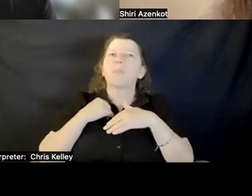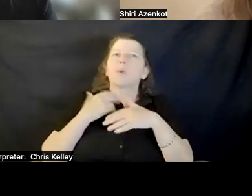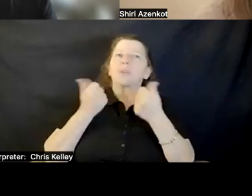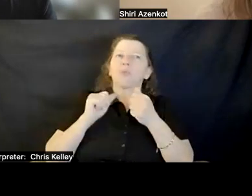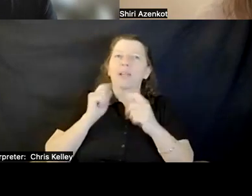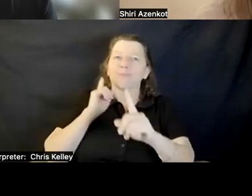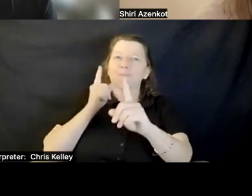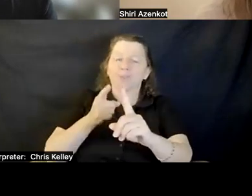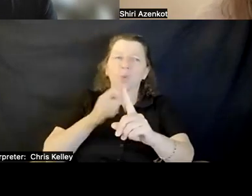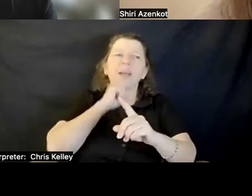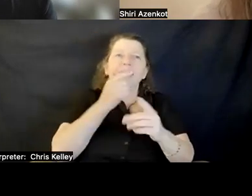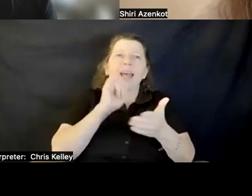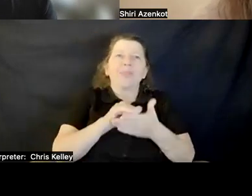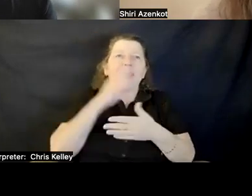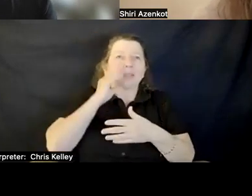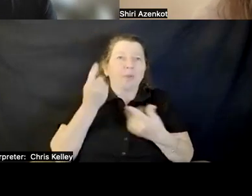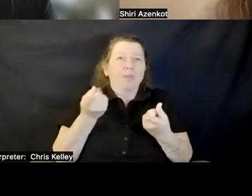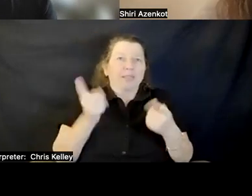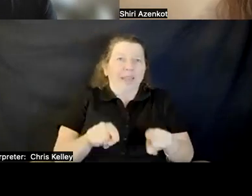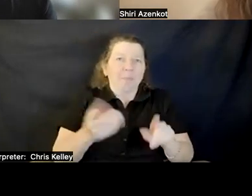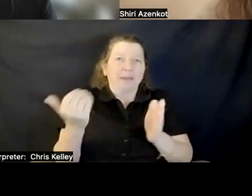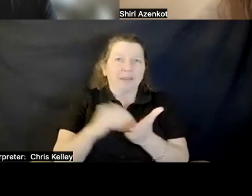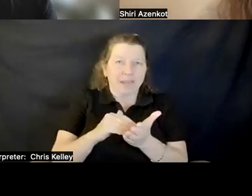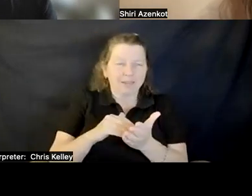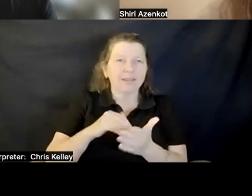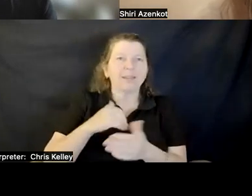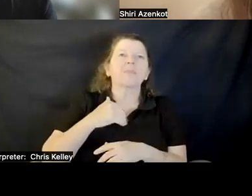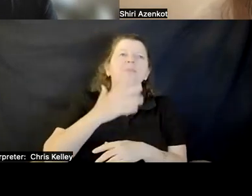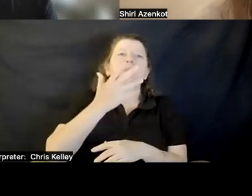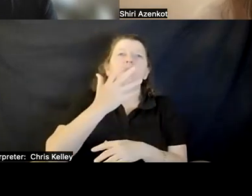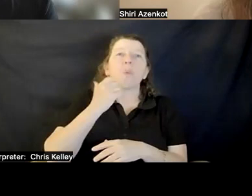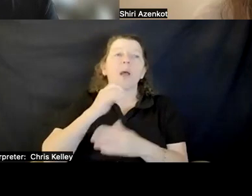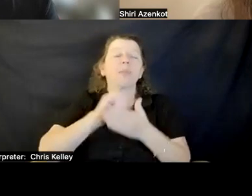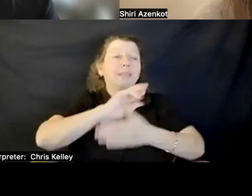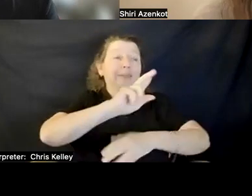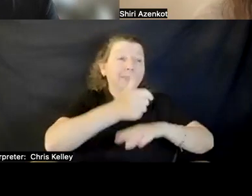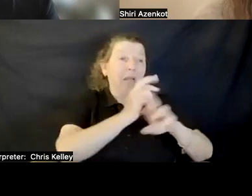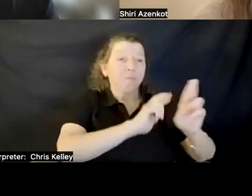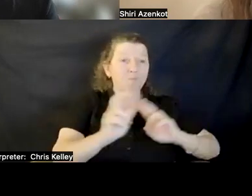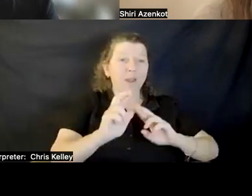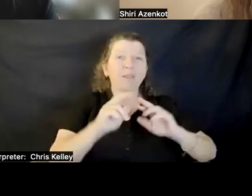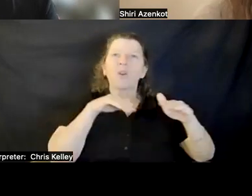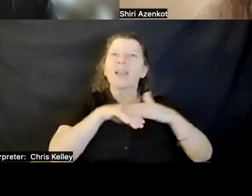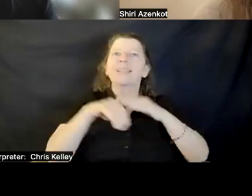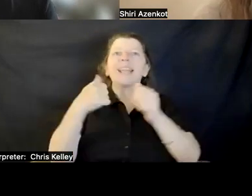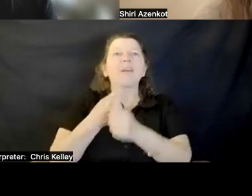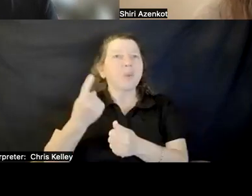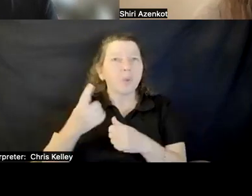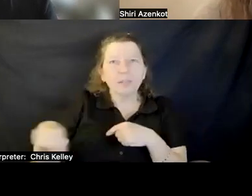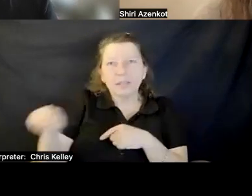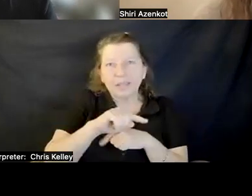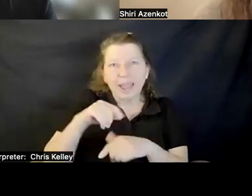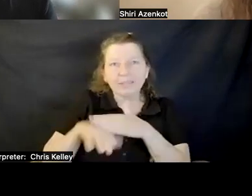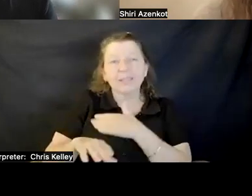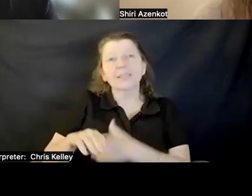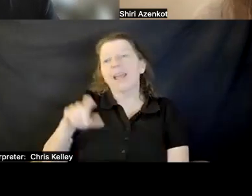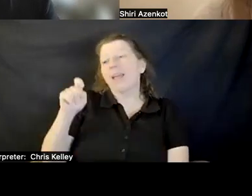That is the goal of XR access. A big part of that is to build this community of researchers